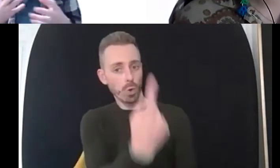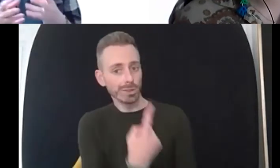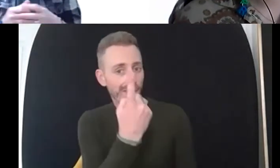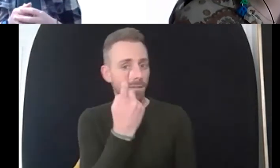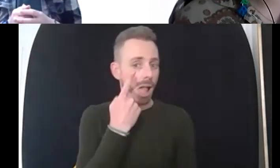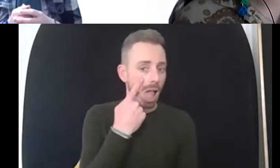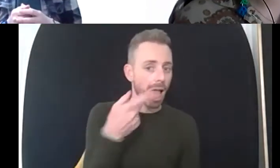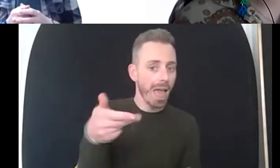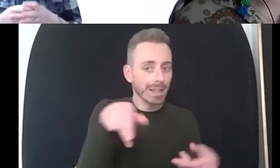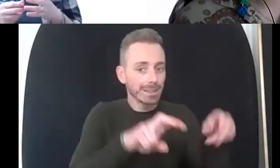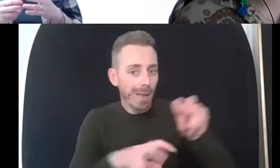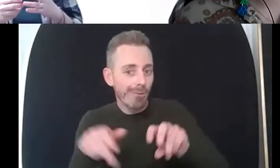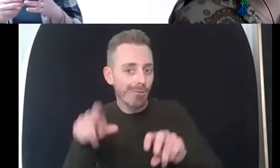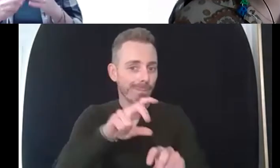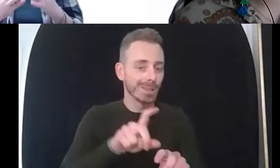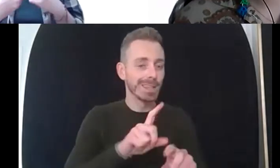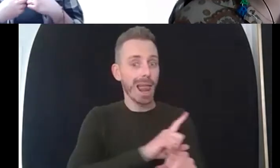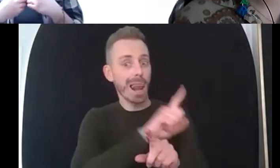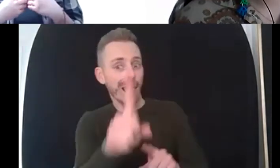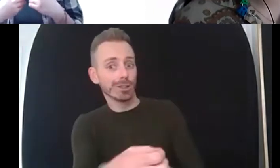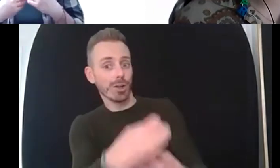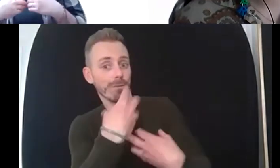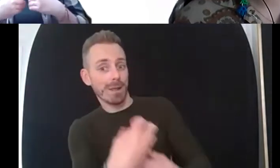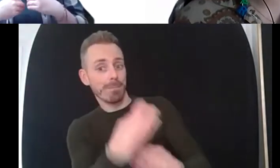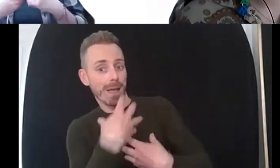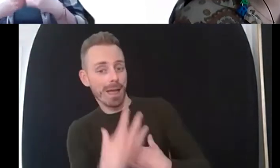we have a conversation about and then these are things that i make sure that i've done or i'm